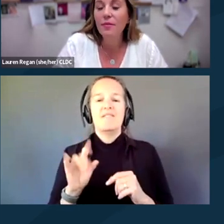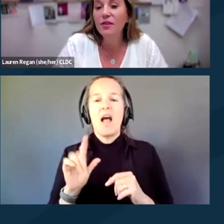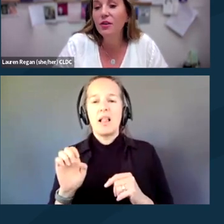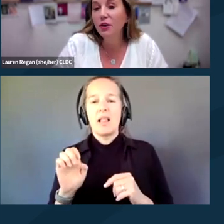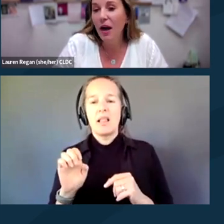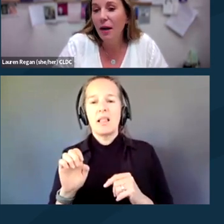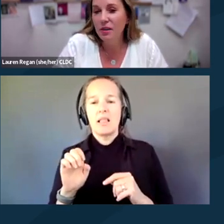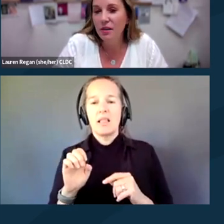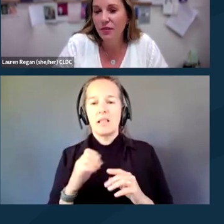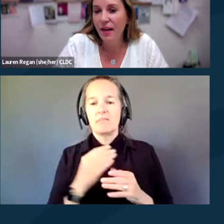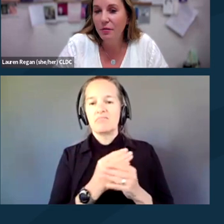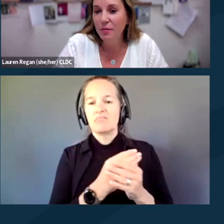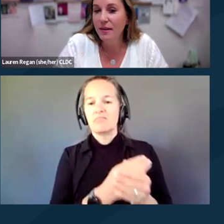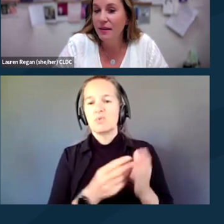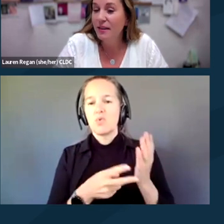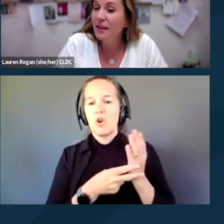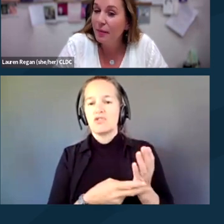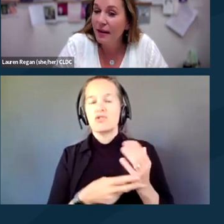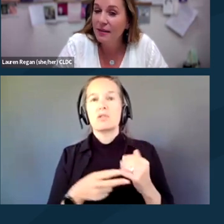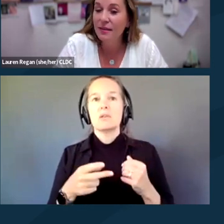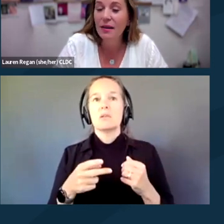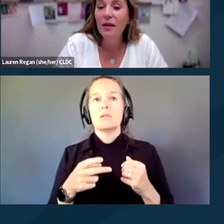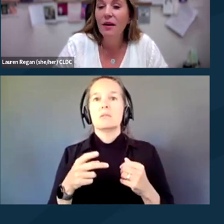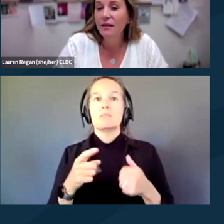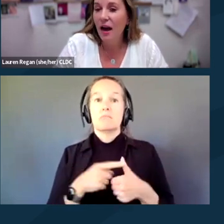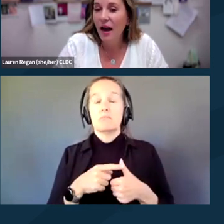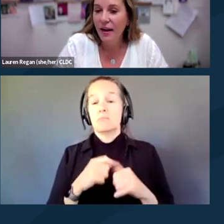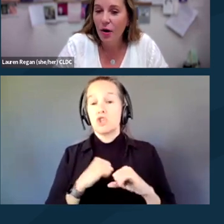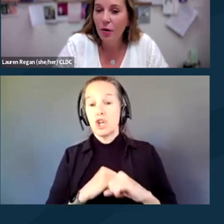the secure options for that would be Keybase.io or CryptPad.